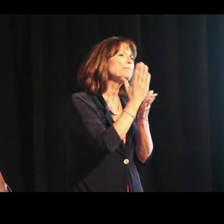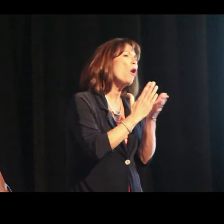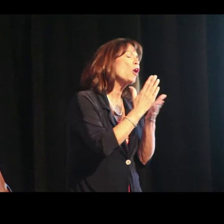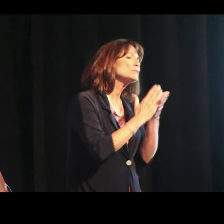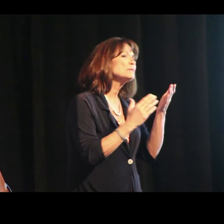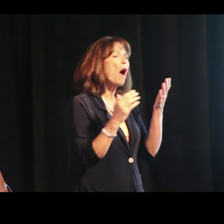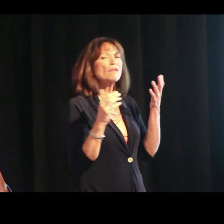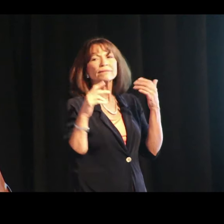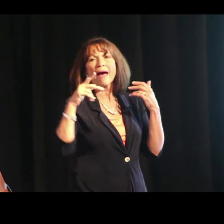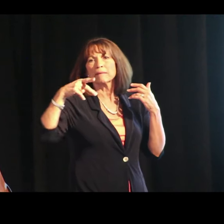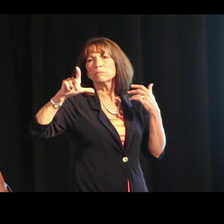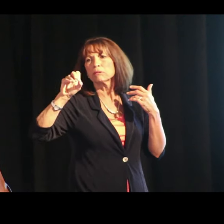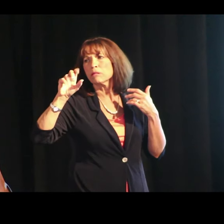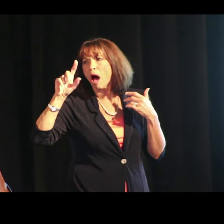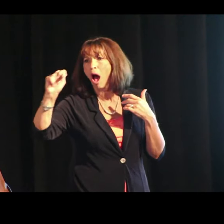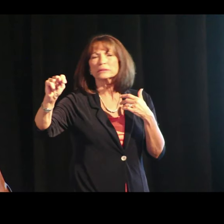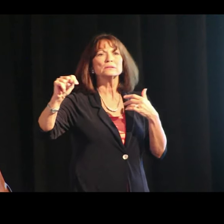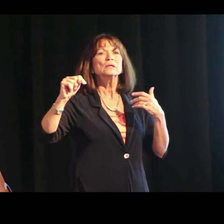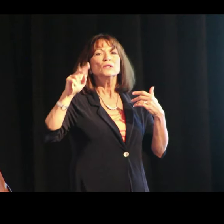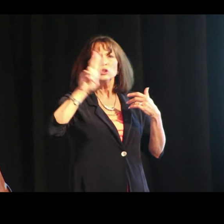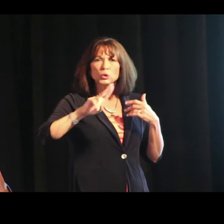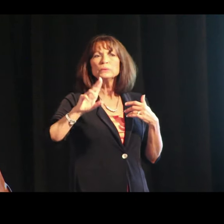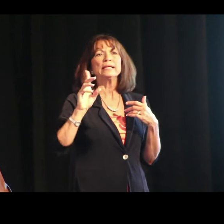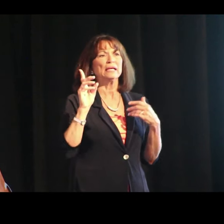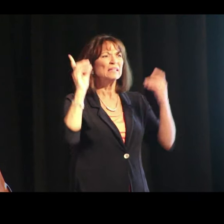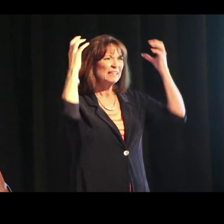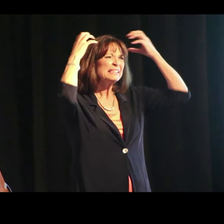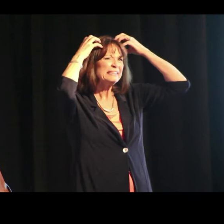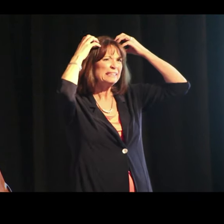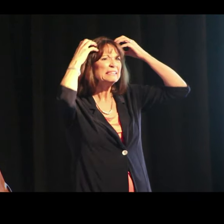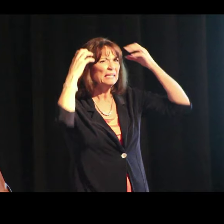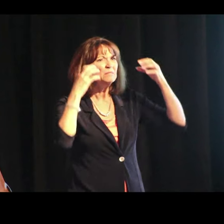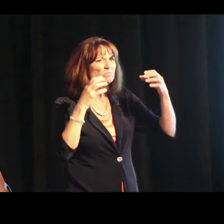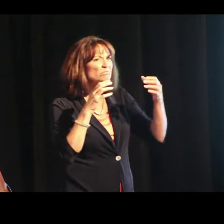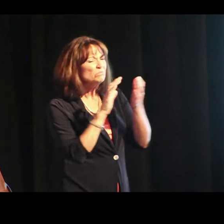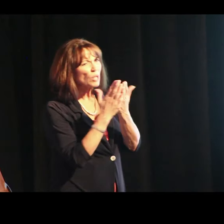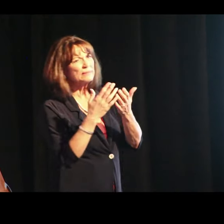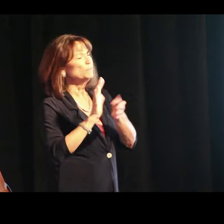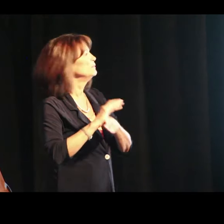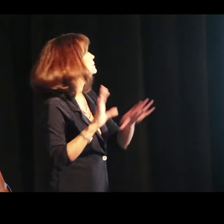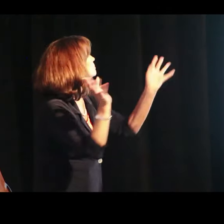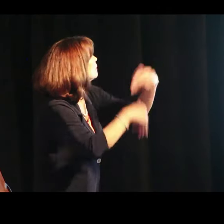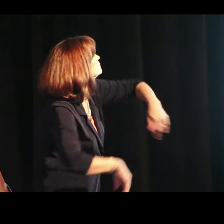There are many parts of this, like, you're using a Disney movie or something, there's so many parts of the plot